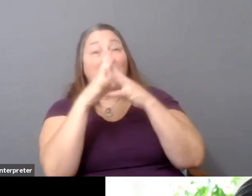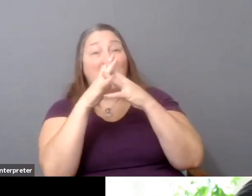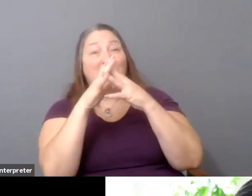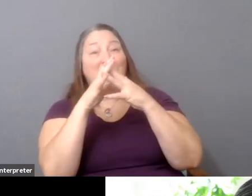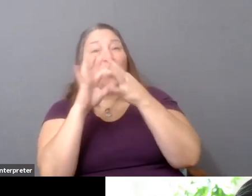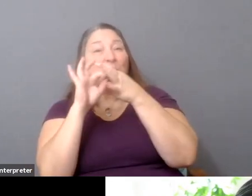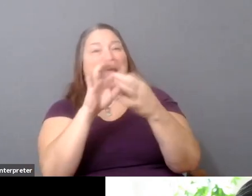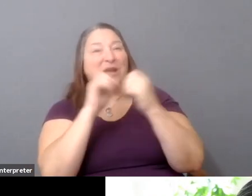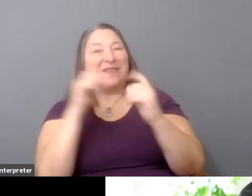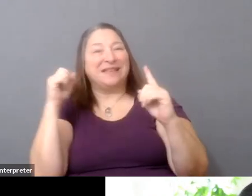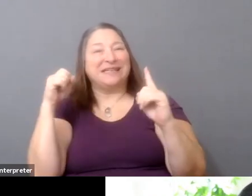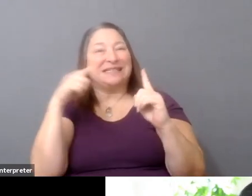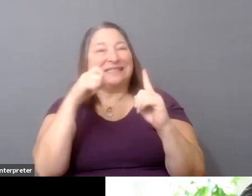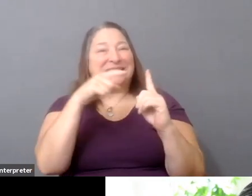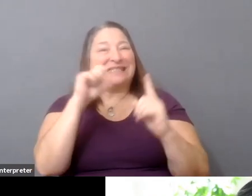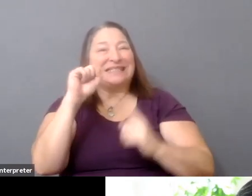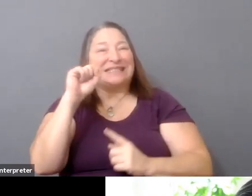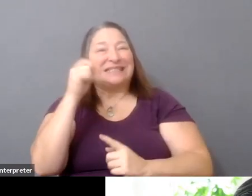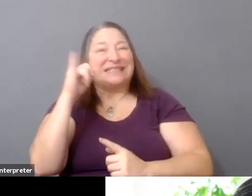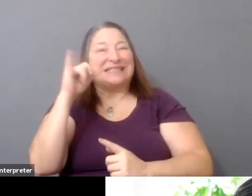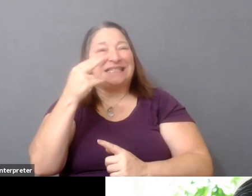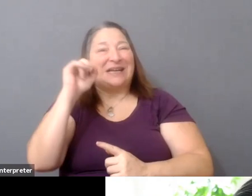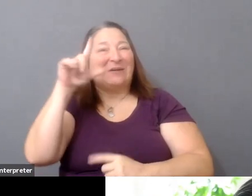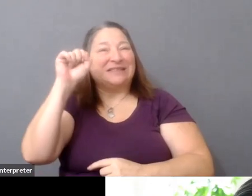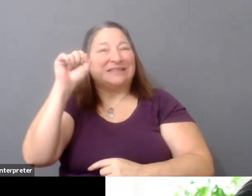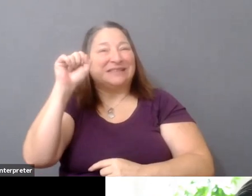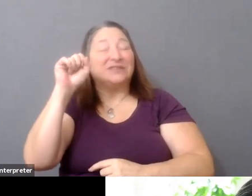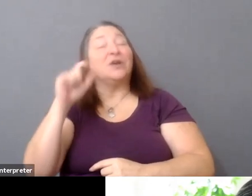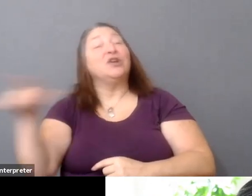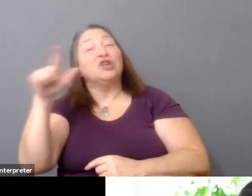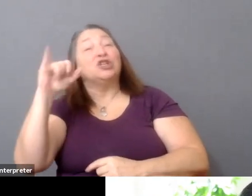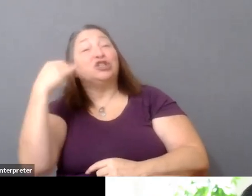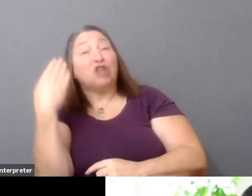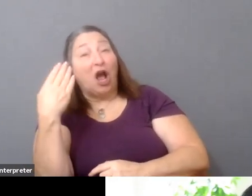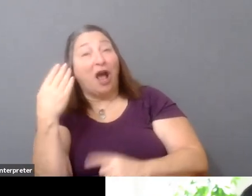And so your job as a creator is just keep putting up signals, almost kind of messages in a bottle.